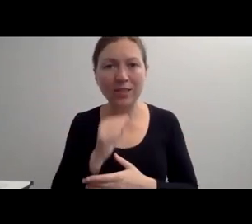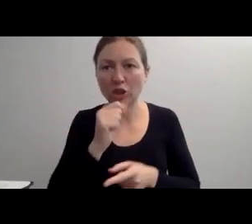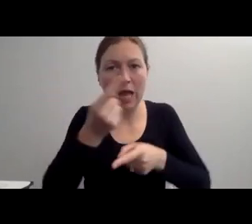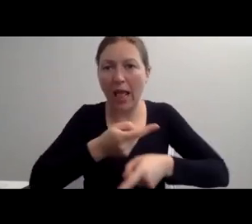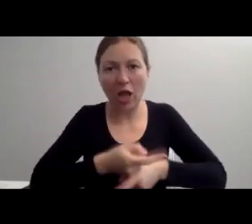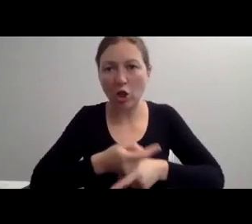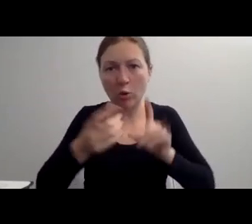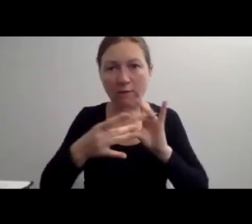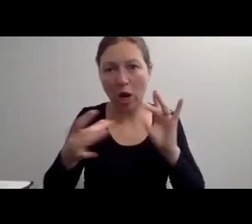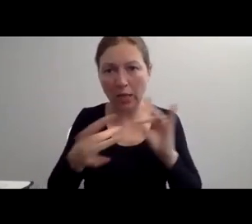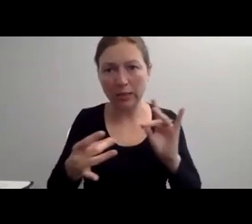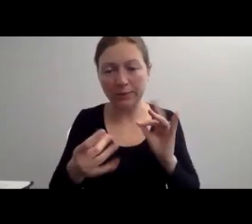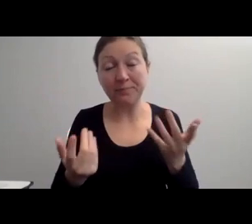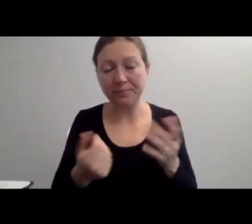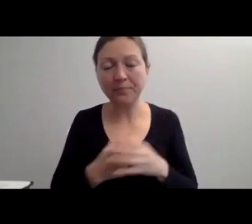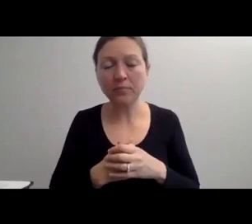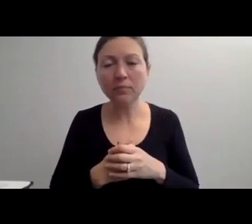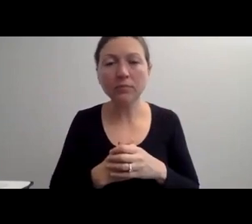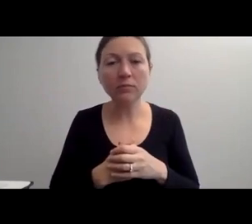"PEOPLE WITH DISABILITIES CAN BE VERY HEALTHY.